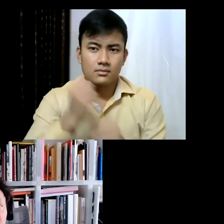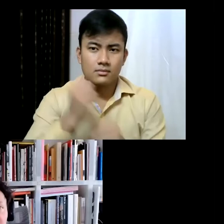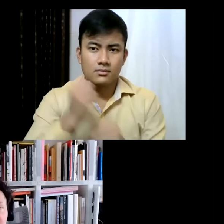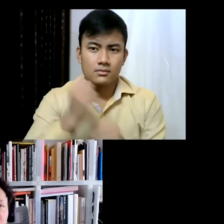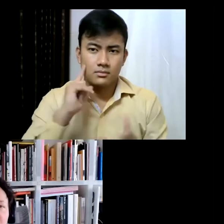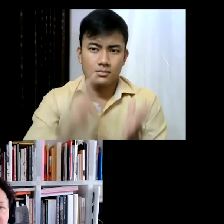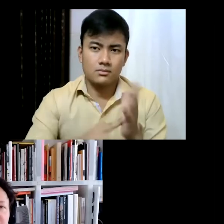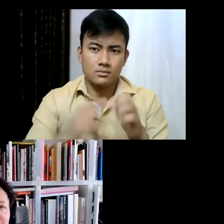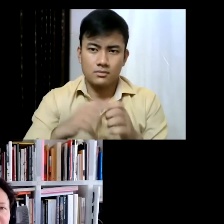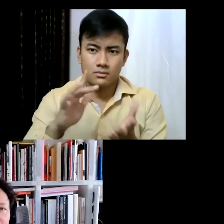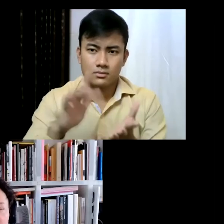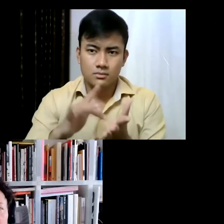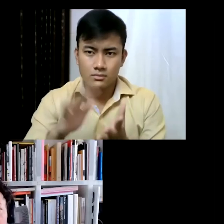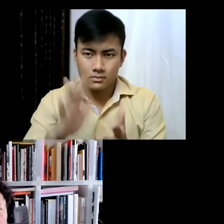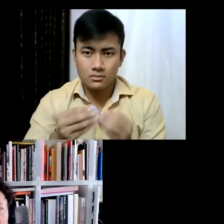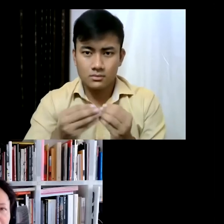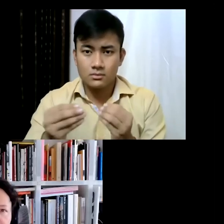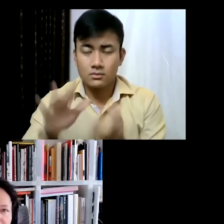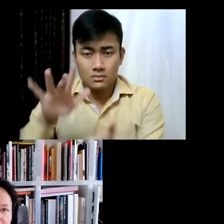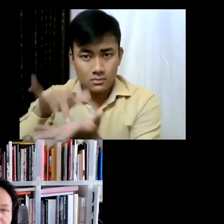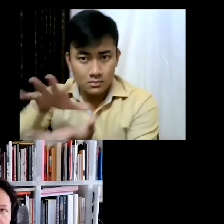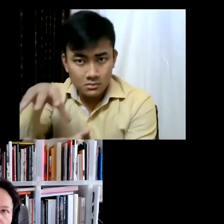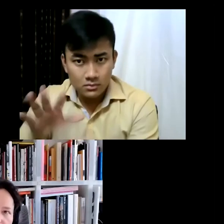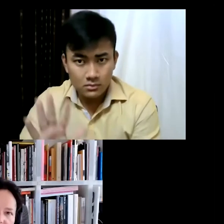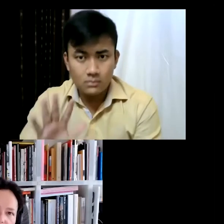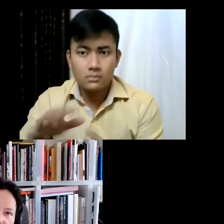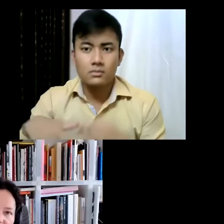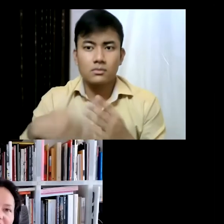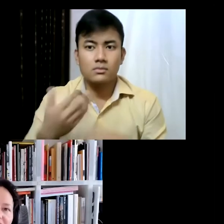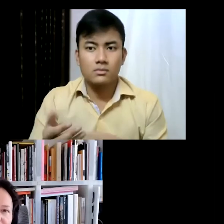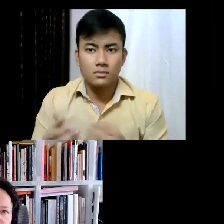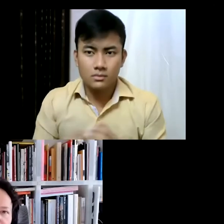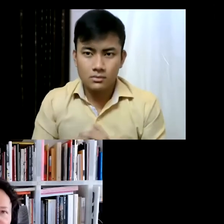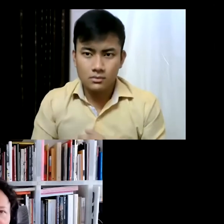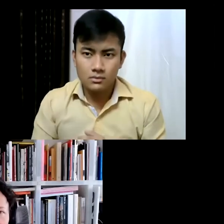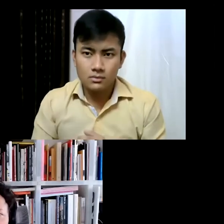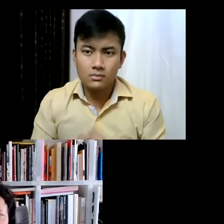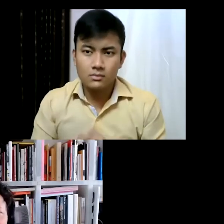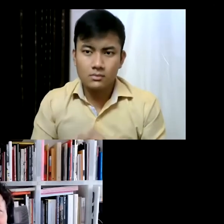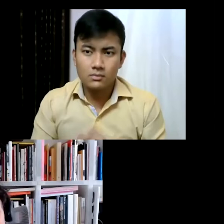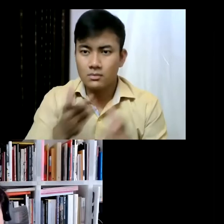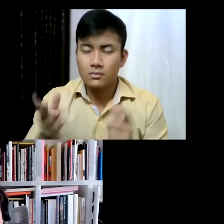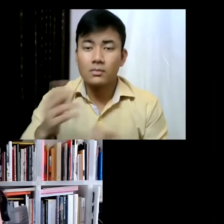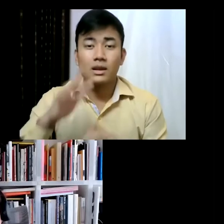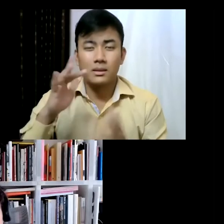Chelsea... and Chelsea is now the probably most important art district in America because there